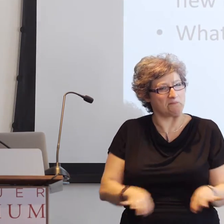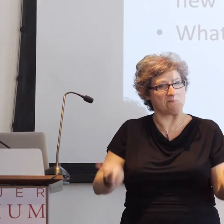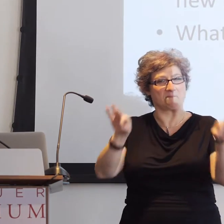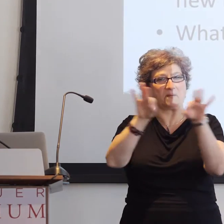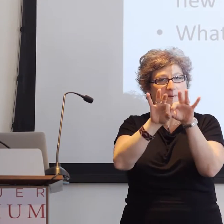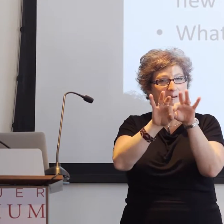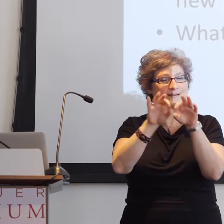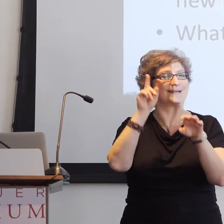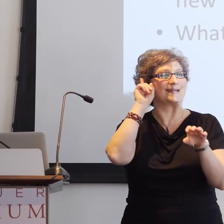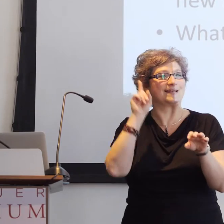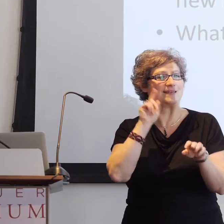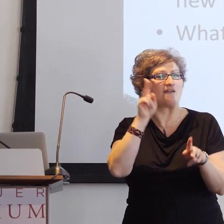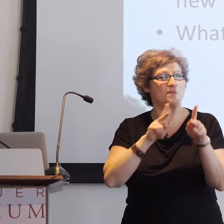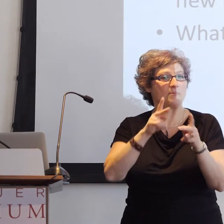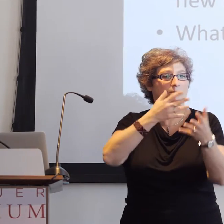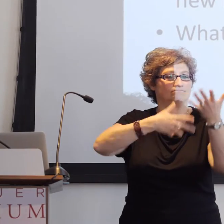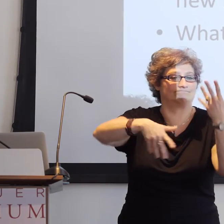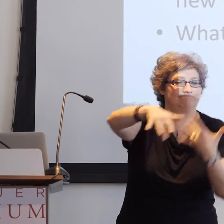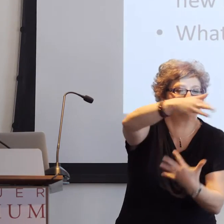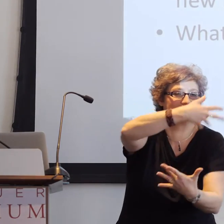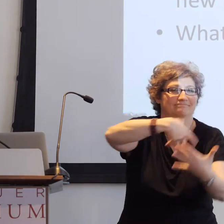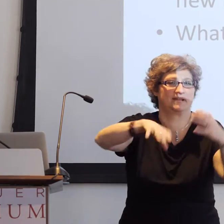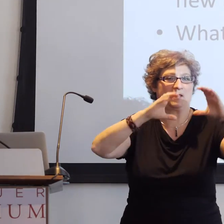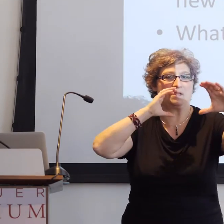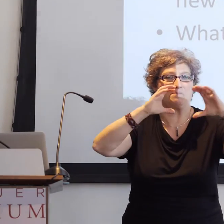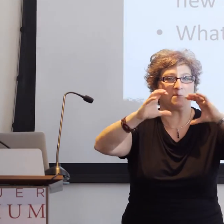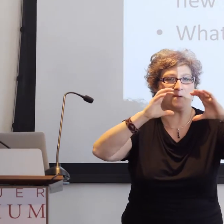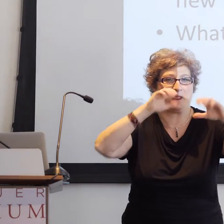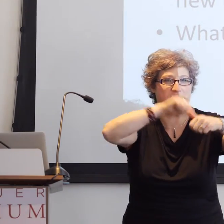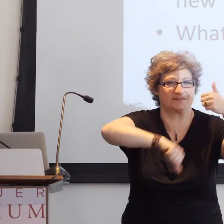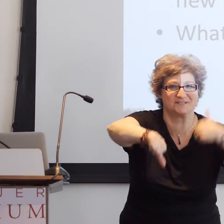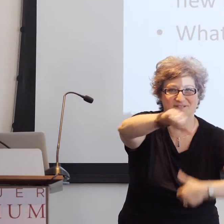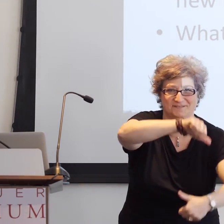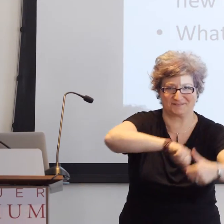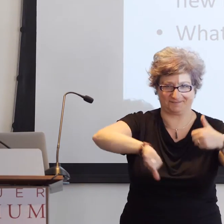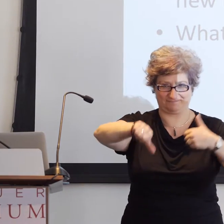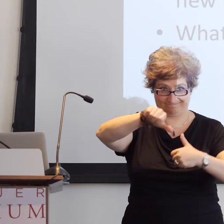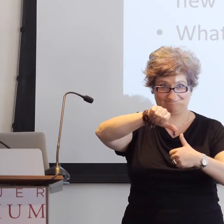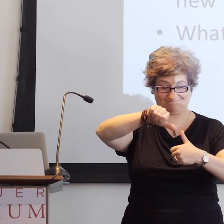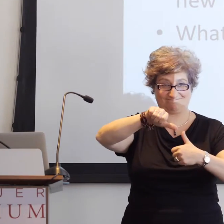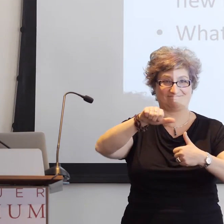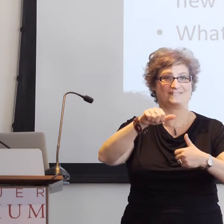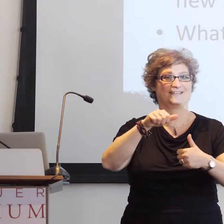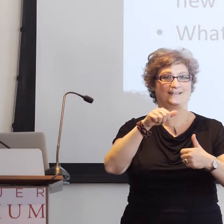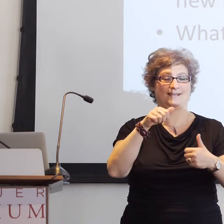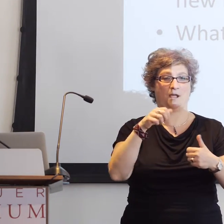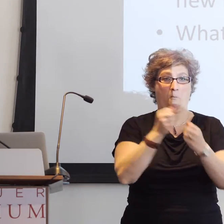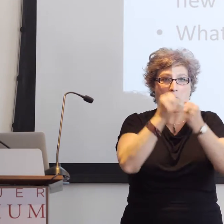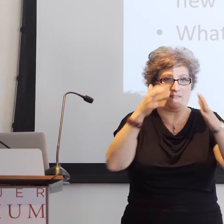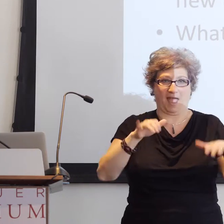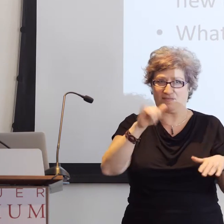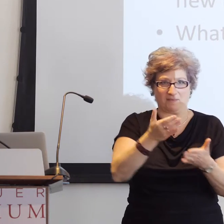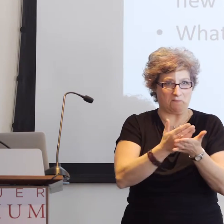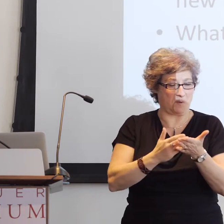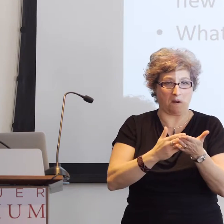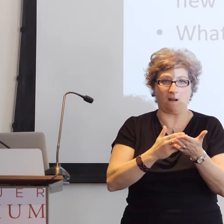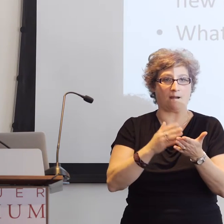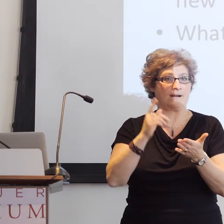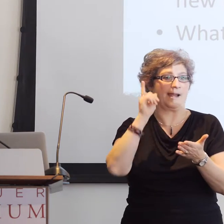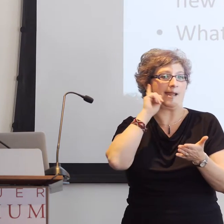and their participation in a linguistic community contribute to the formation of that identity?